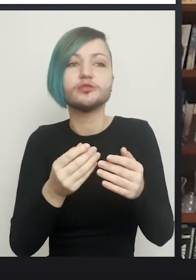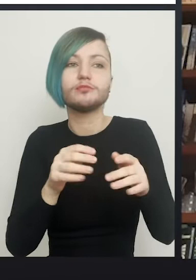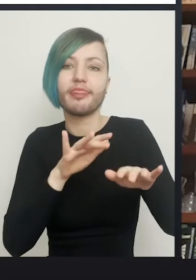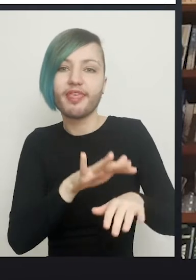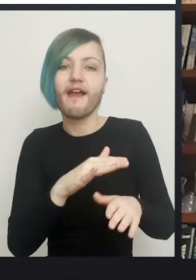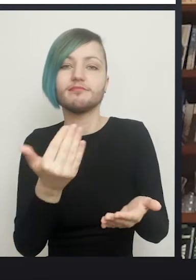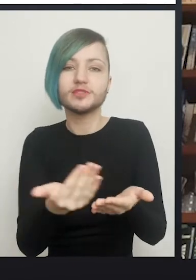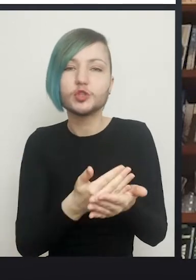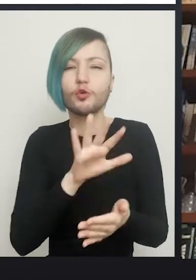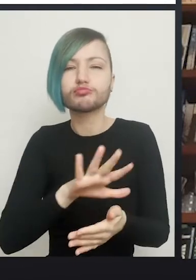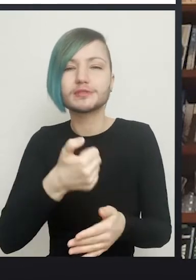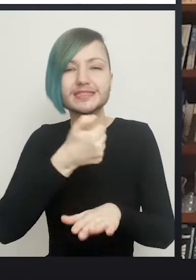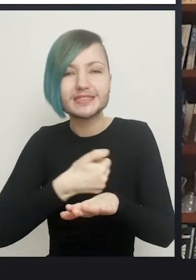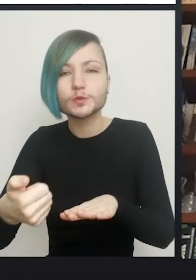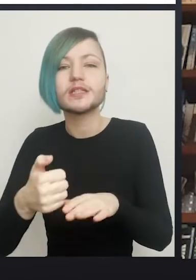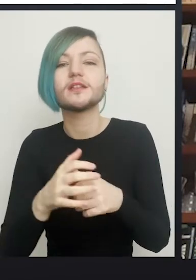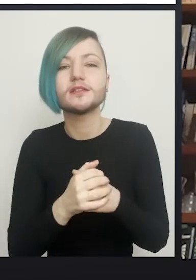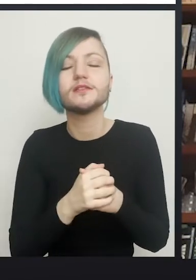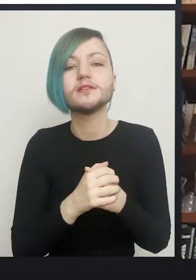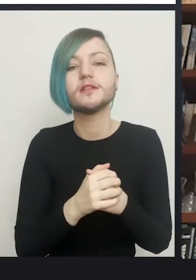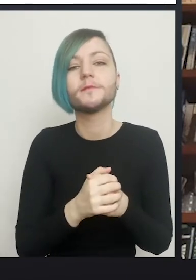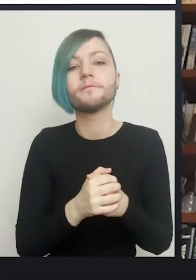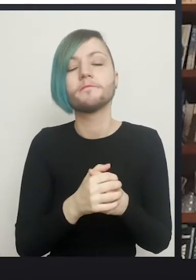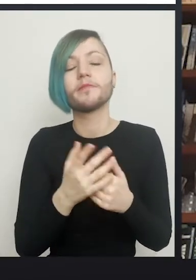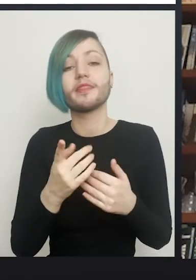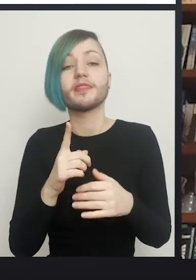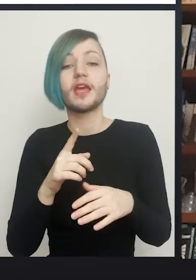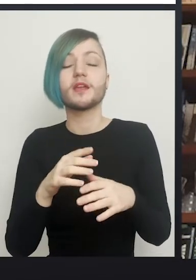And, obviously then with what we call a urethral stricture, so where the pee